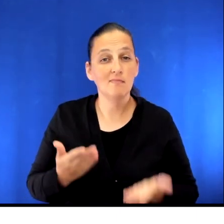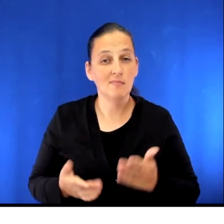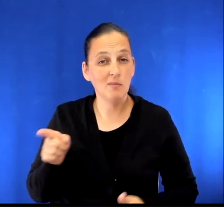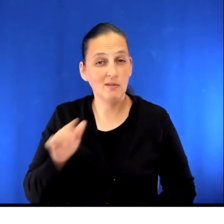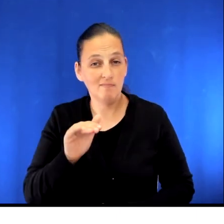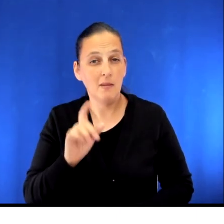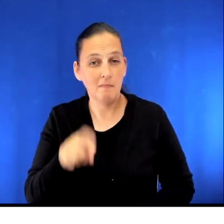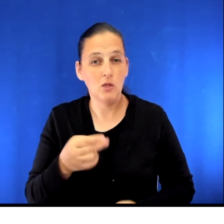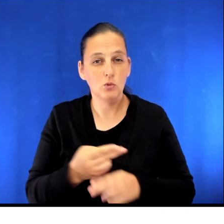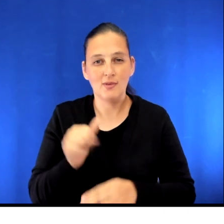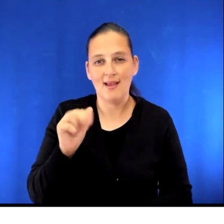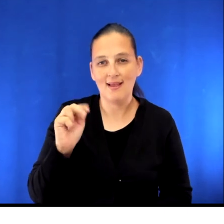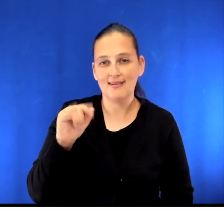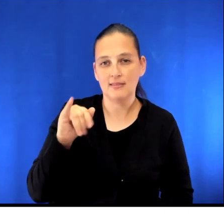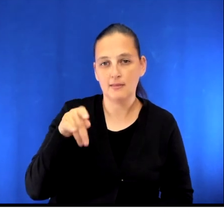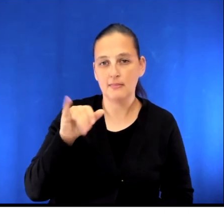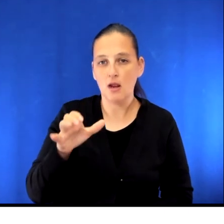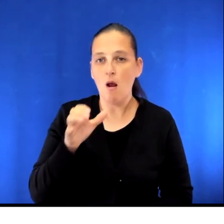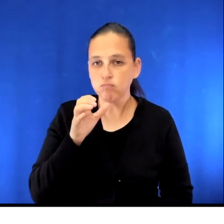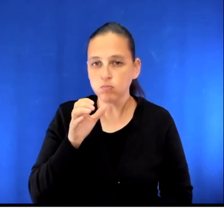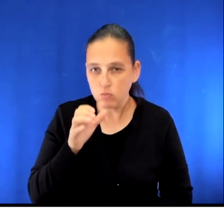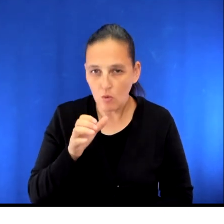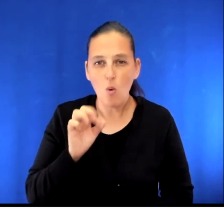an antiseptic mouthwash or take laxatives prior to your surgery.